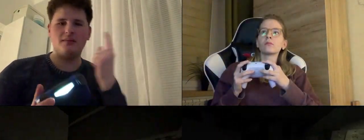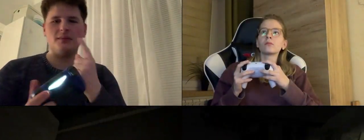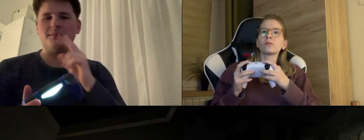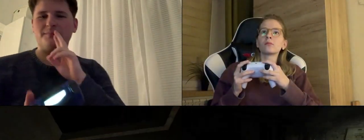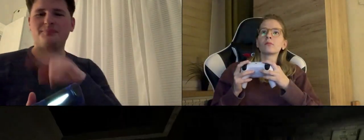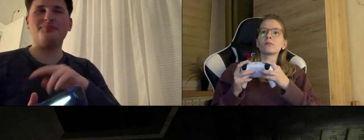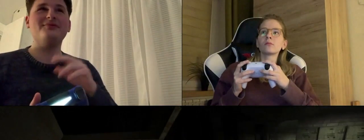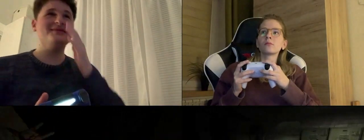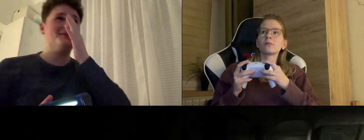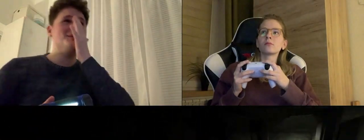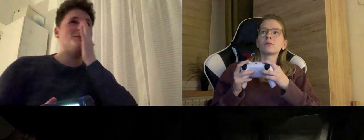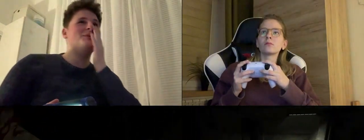Finally! I made it ...